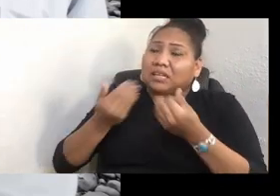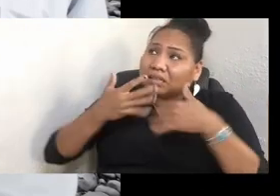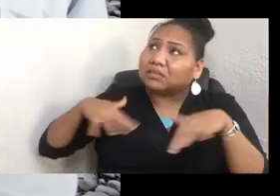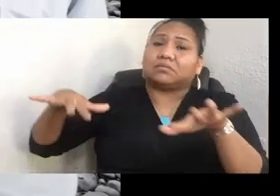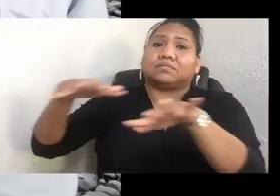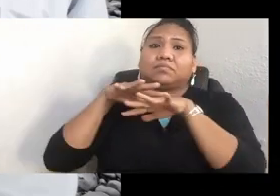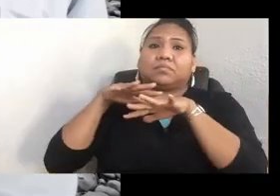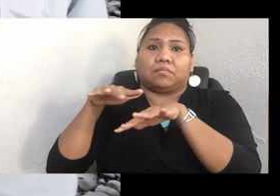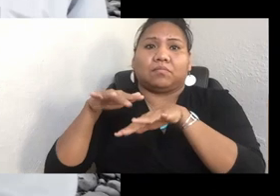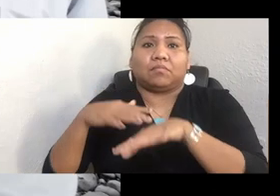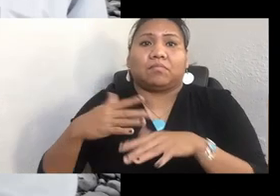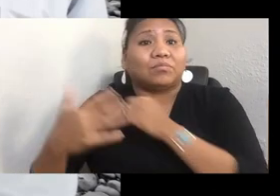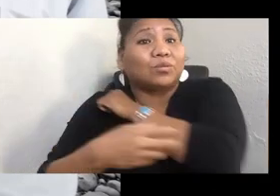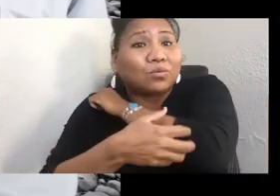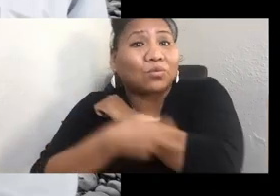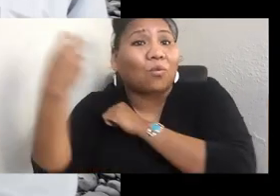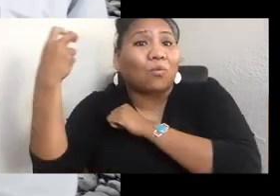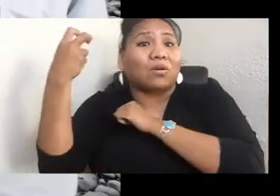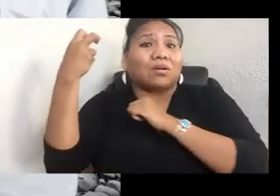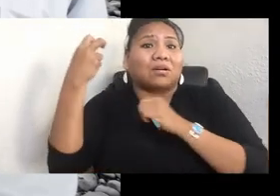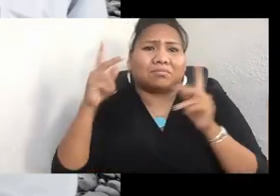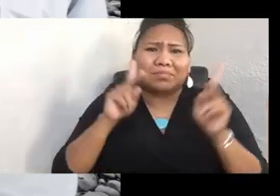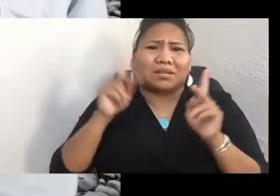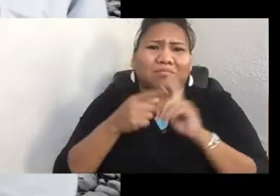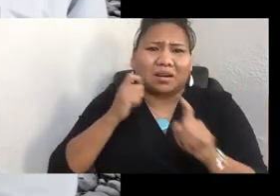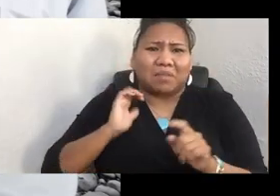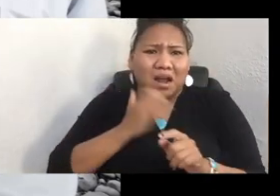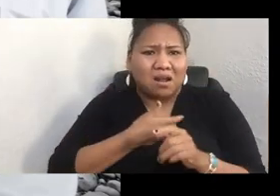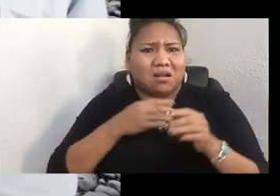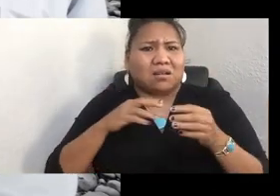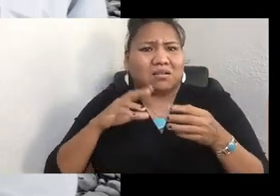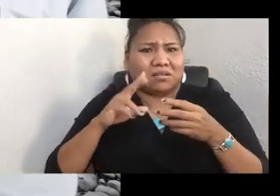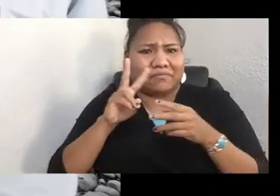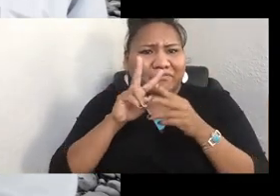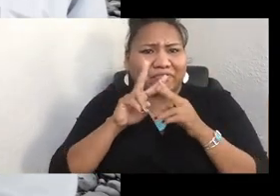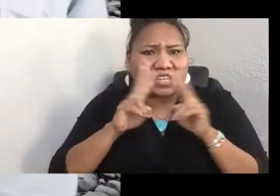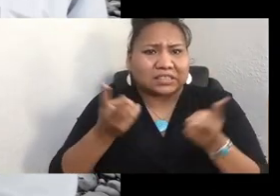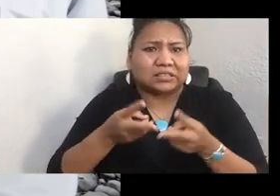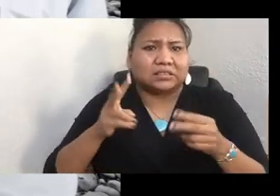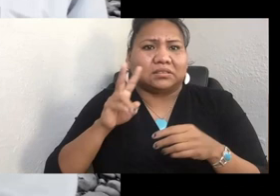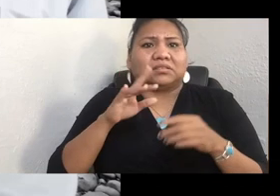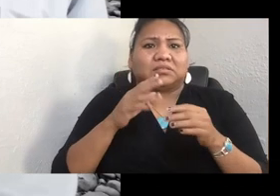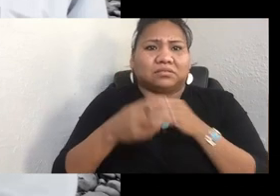from our villages, took our children away, took our land away, broke our families up,